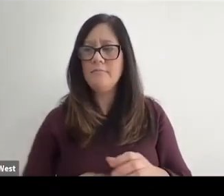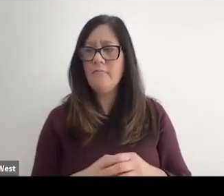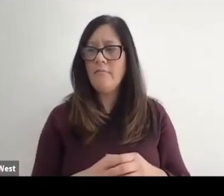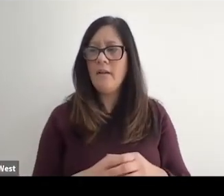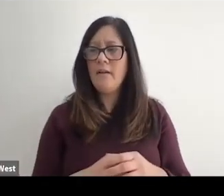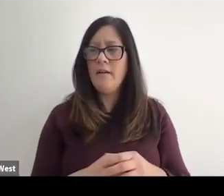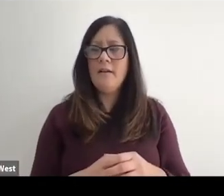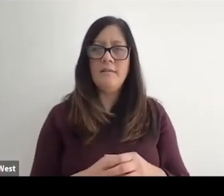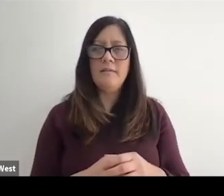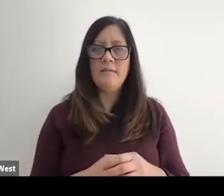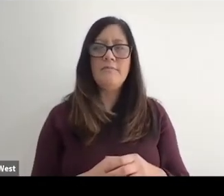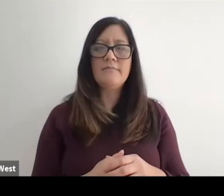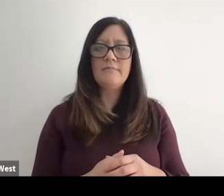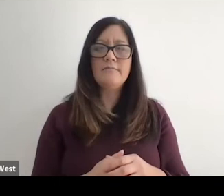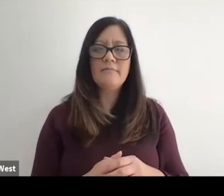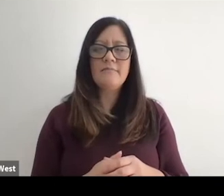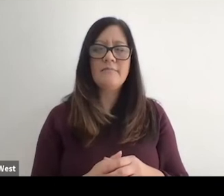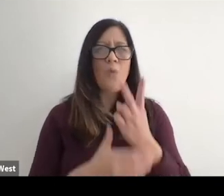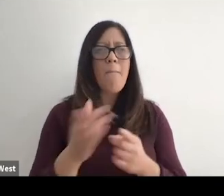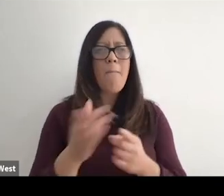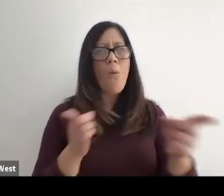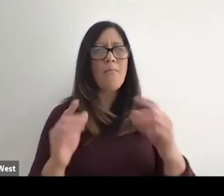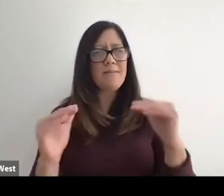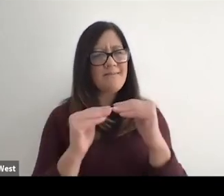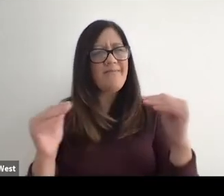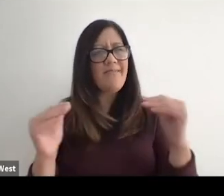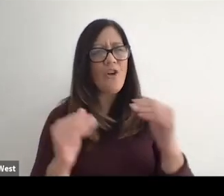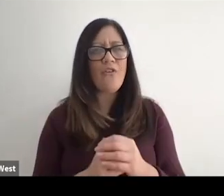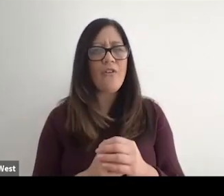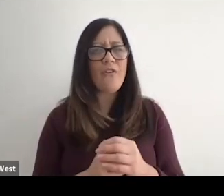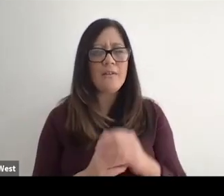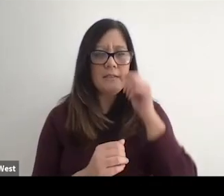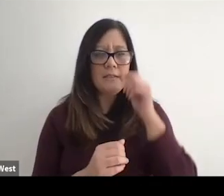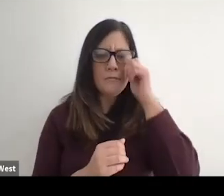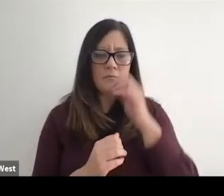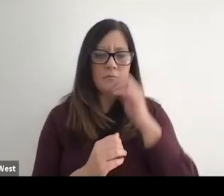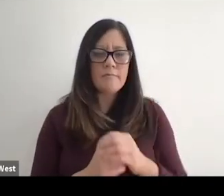So we have to put that on equitable standing. I think it's appropriate.